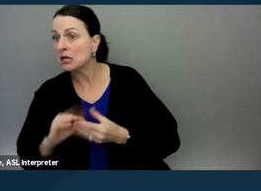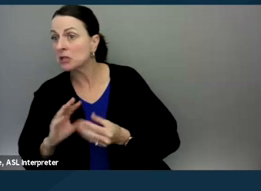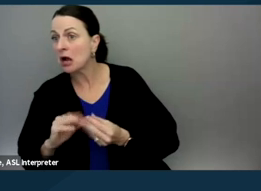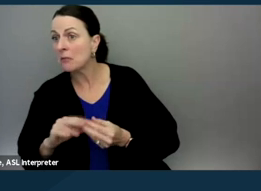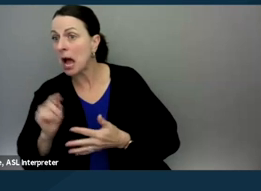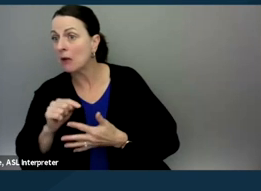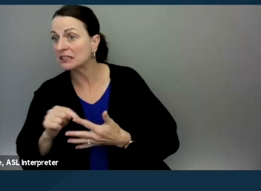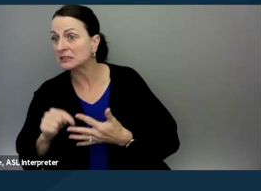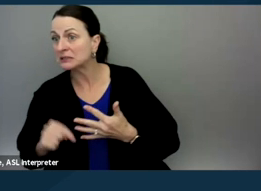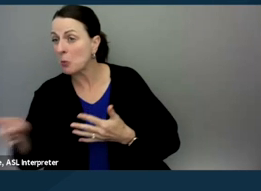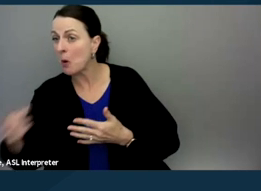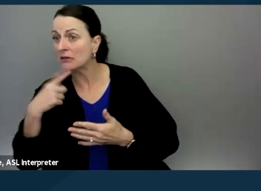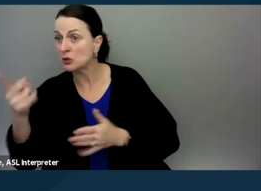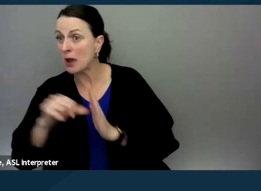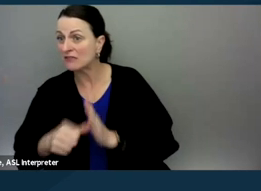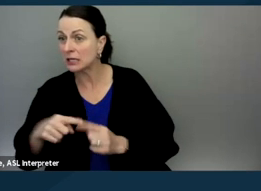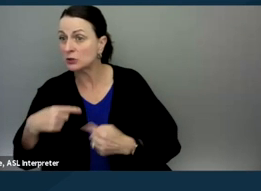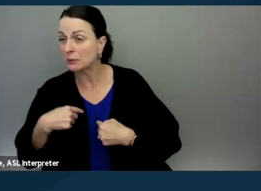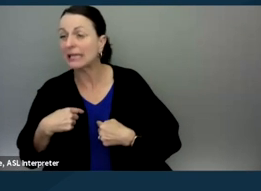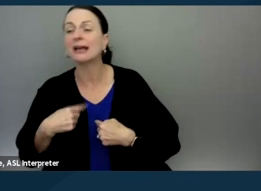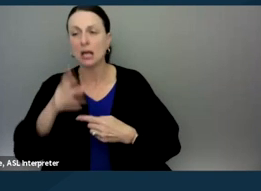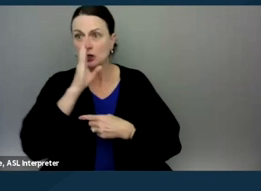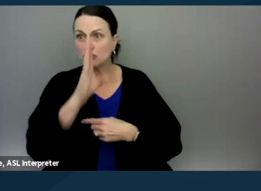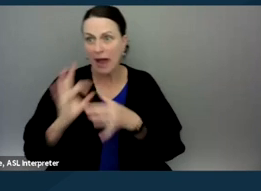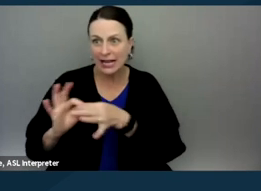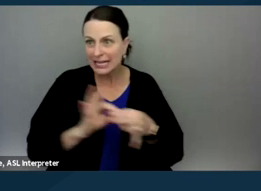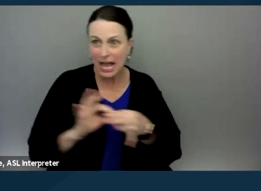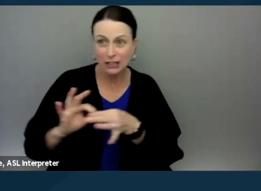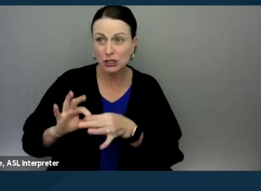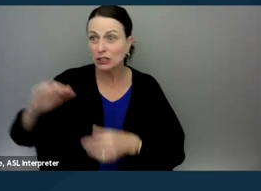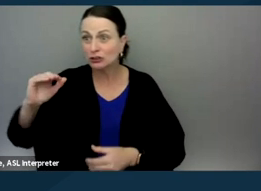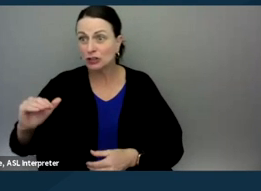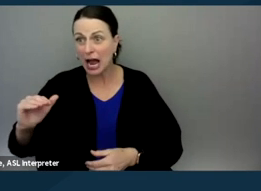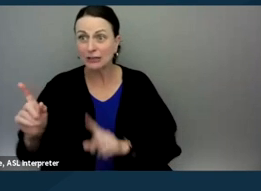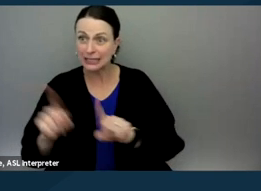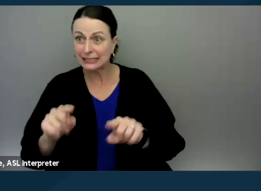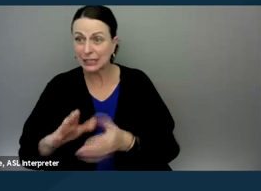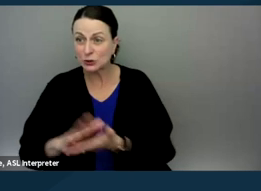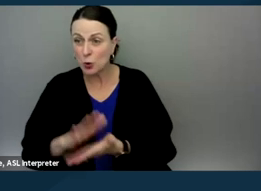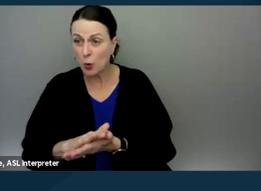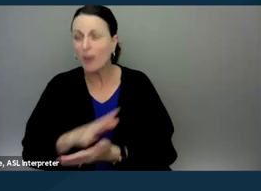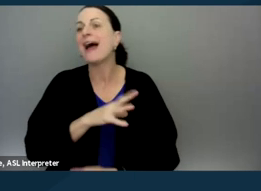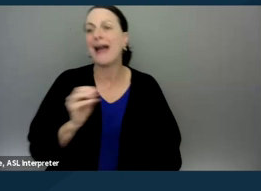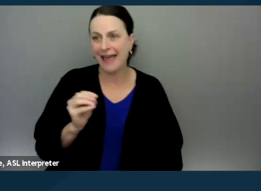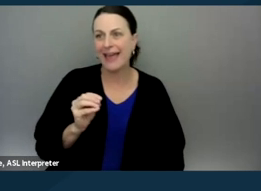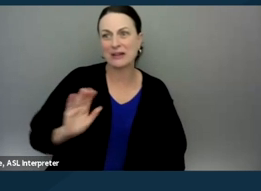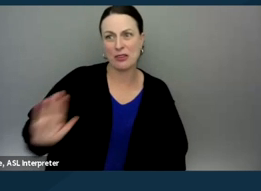I remember one of the things you really emphasized to me is that there's a direct connection between your child's attendance and their education,